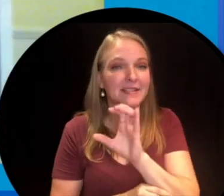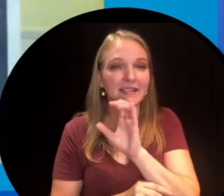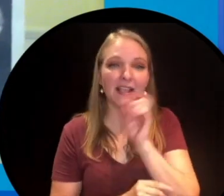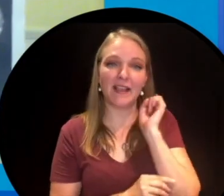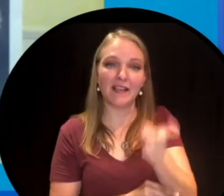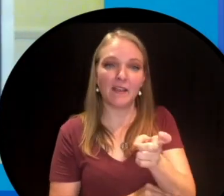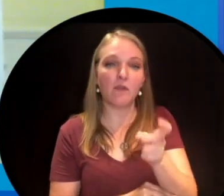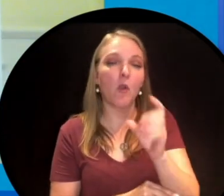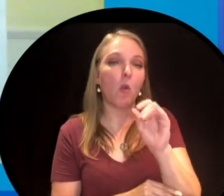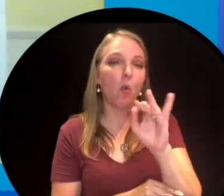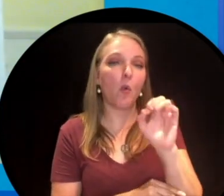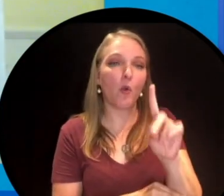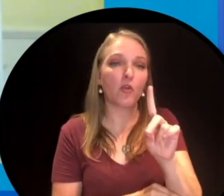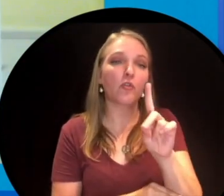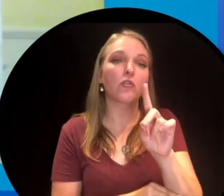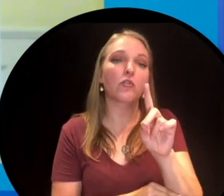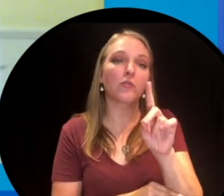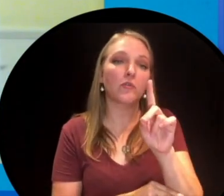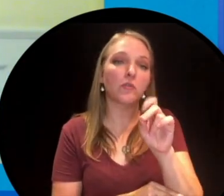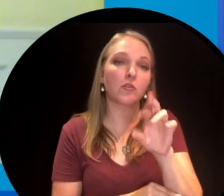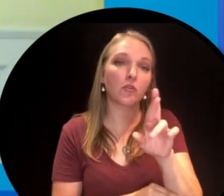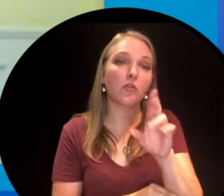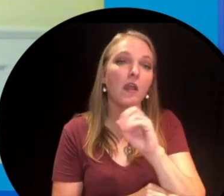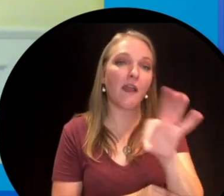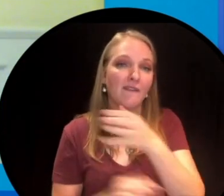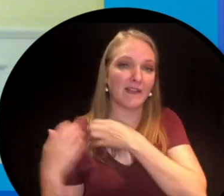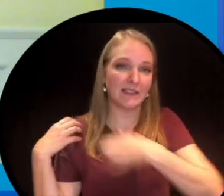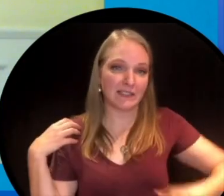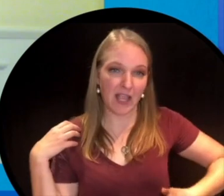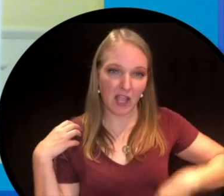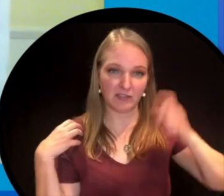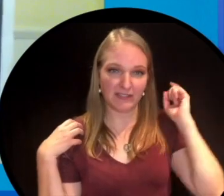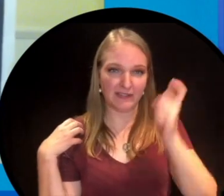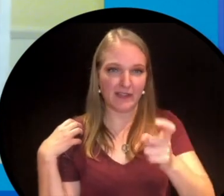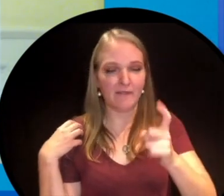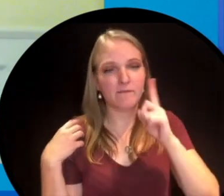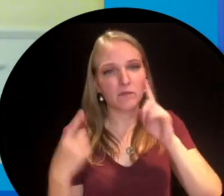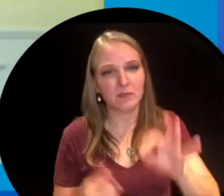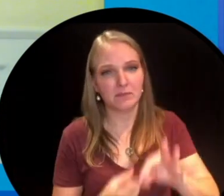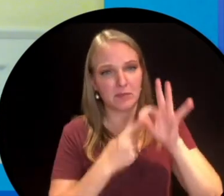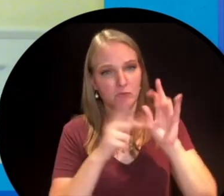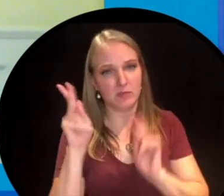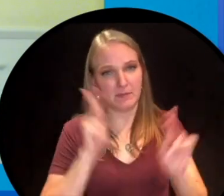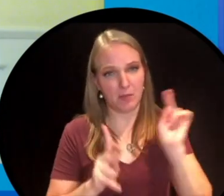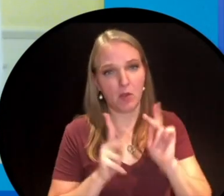was given the order of the sash and this is a really special award and it's given to very